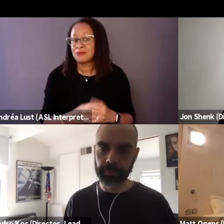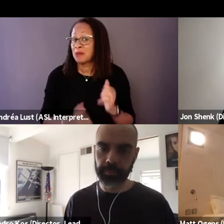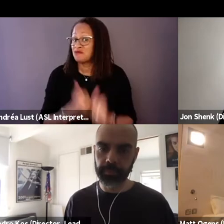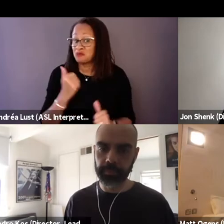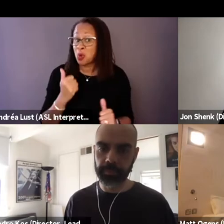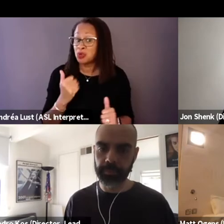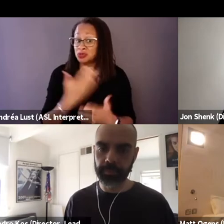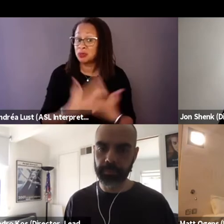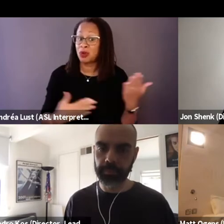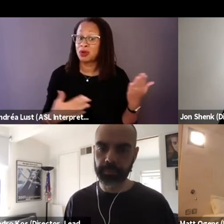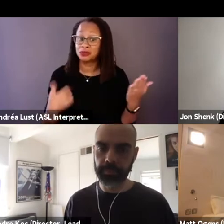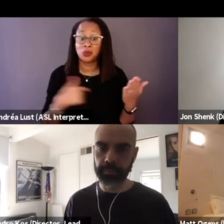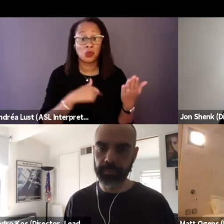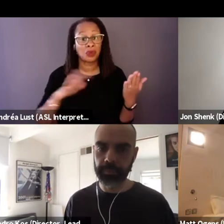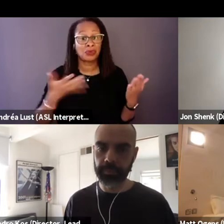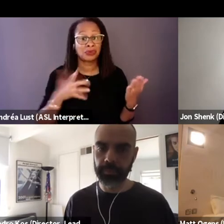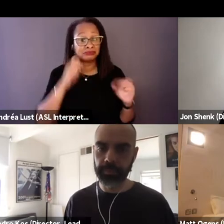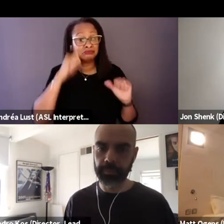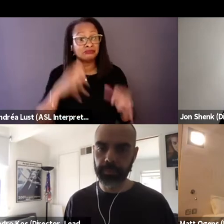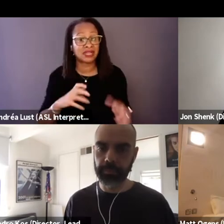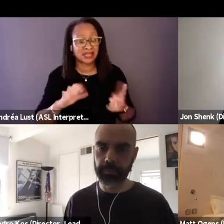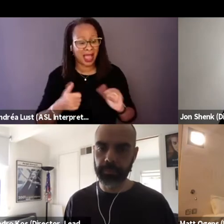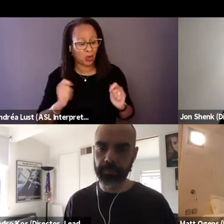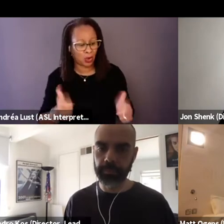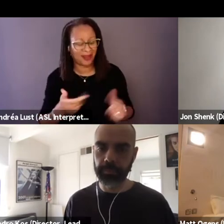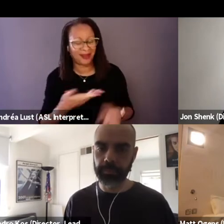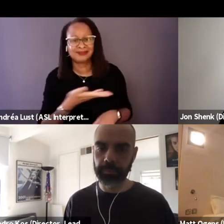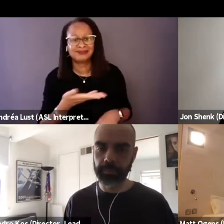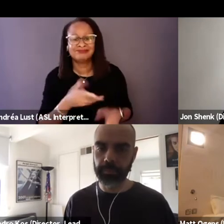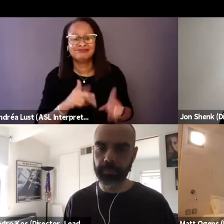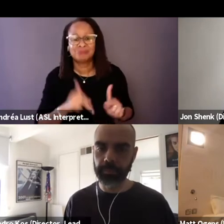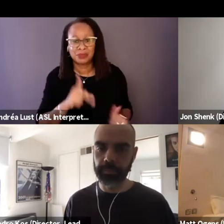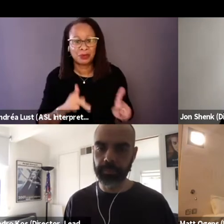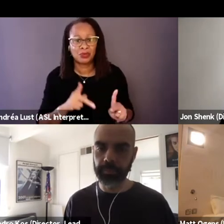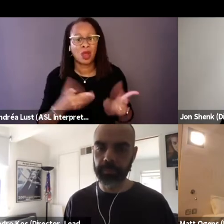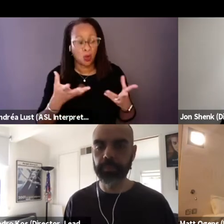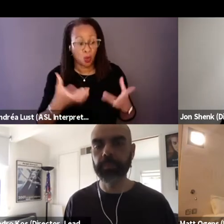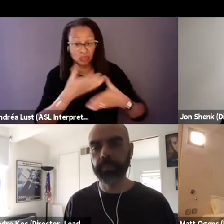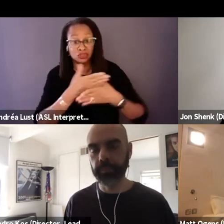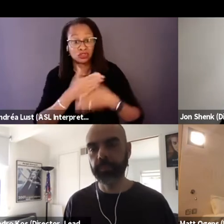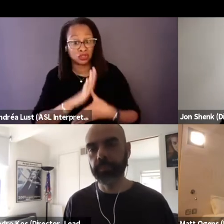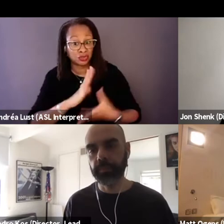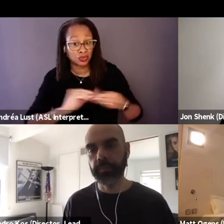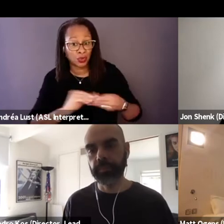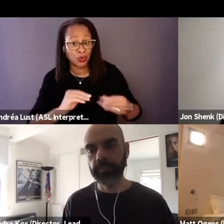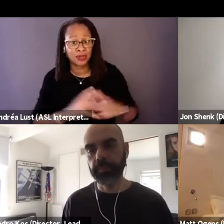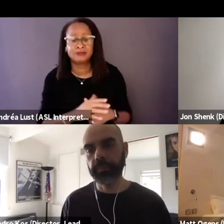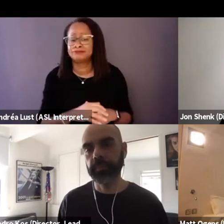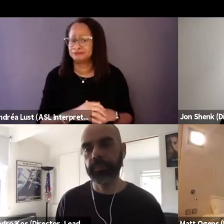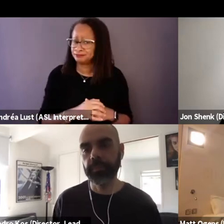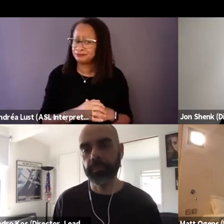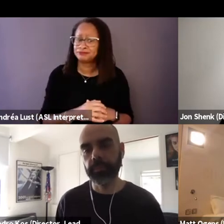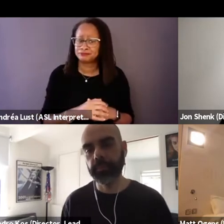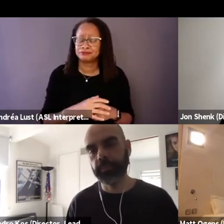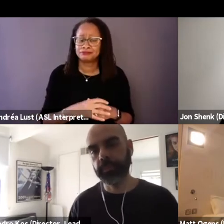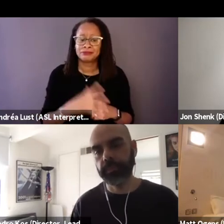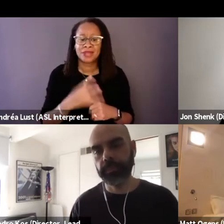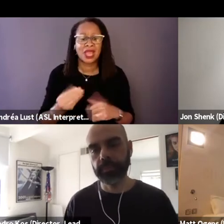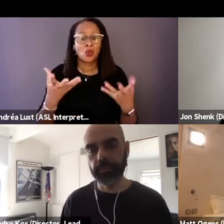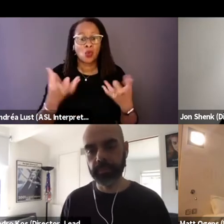we were just kind of amazed at how quickly people wanted to share their story. And one of the world to know that they were human